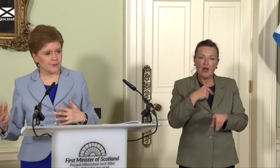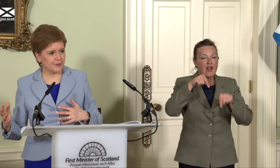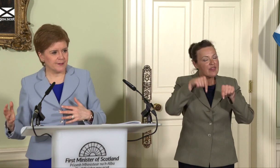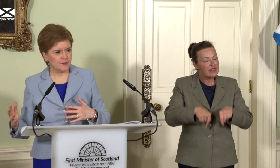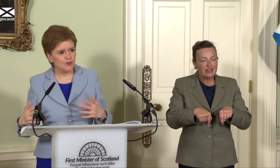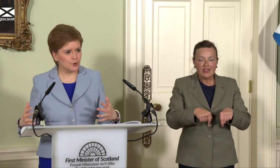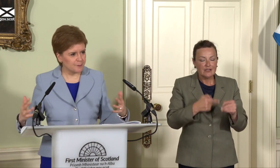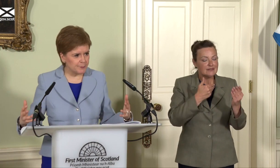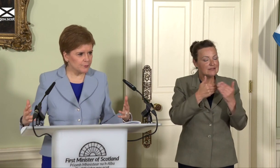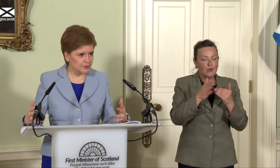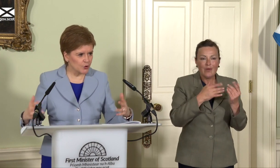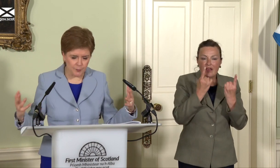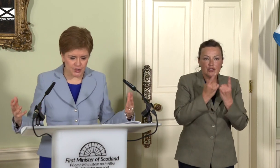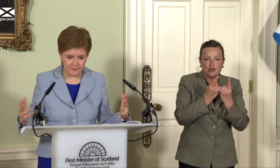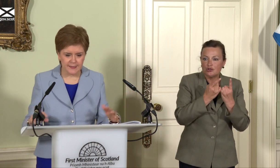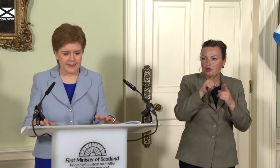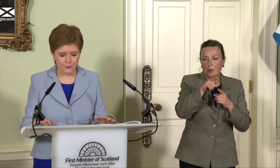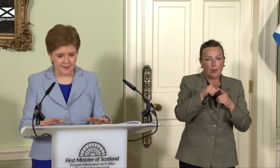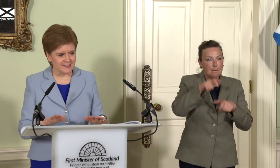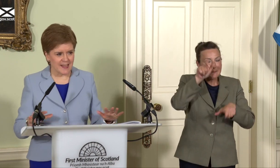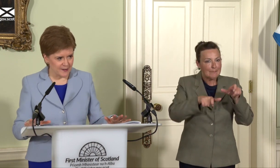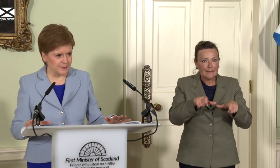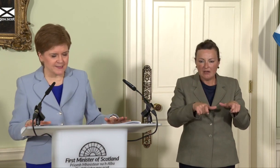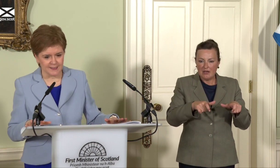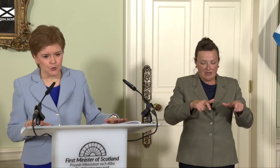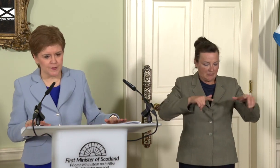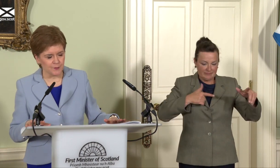the movement of people. The Common Travel Area, I don’t think there’s anybody, certainly nobody with